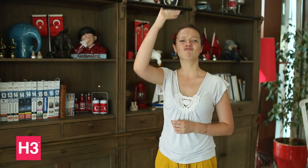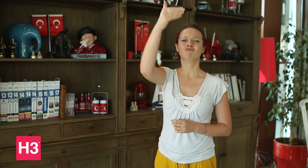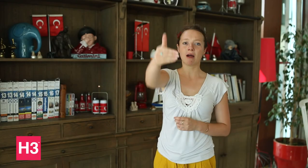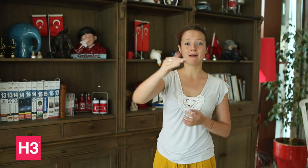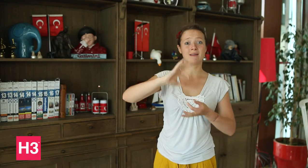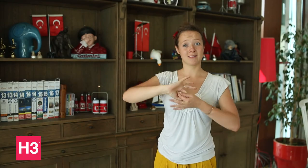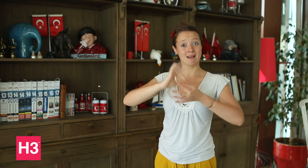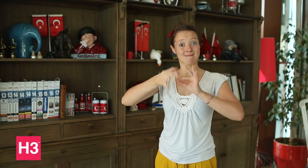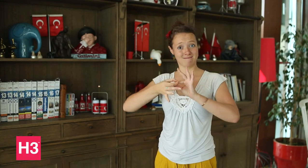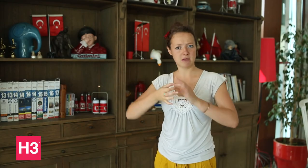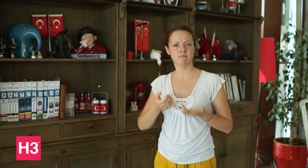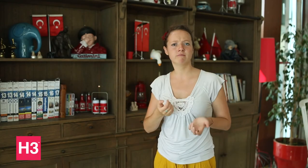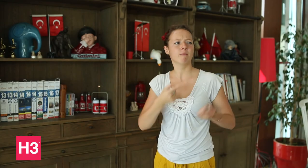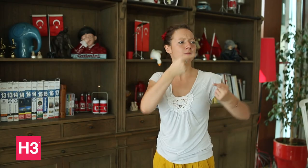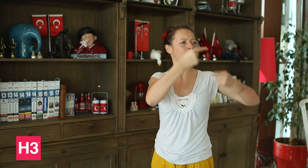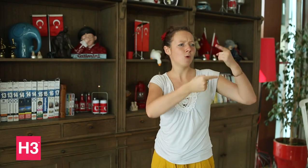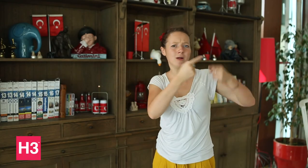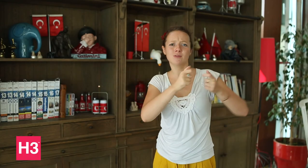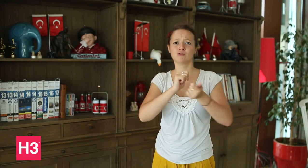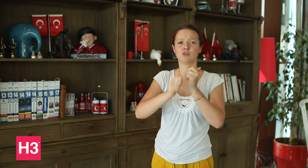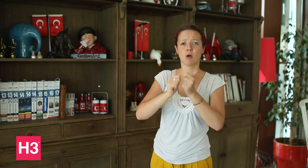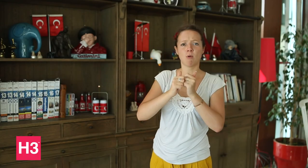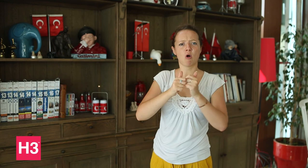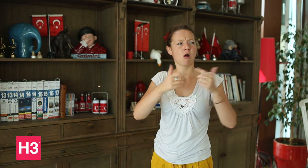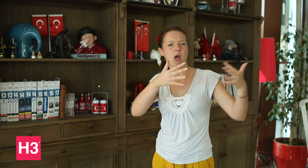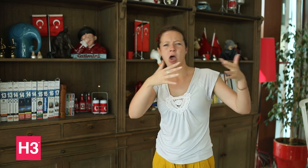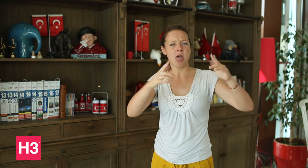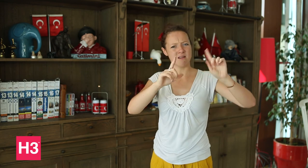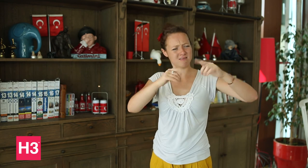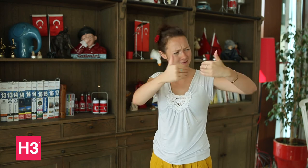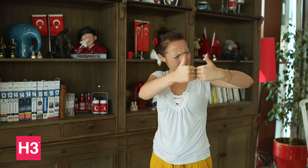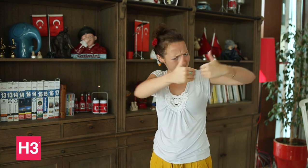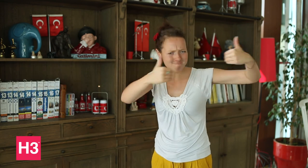For our future Deaflympics, keep politics and sports separate.